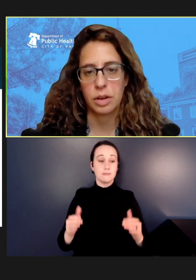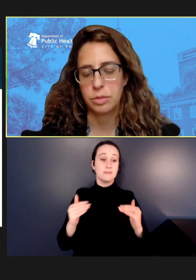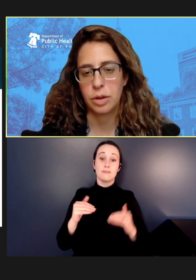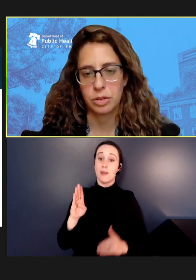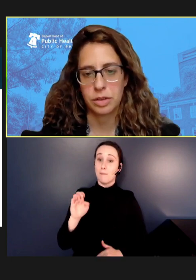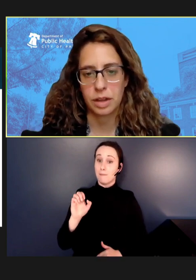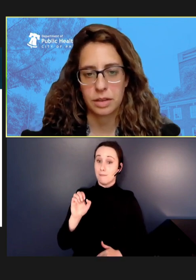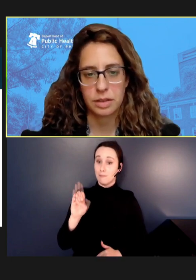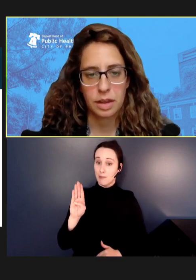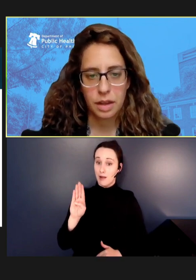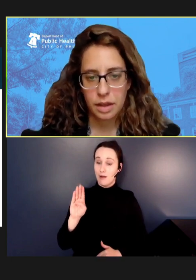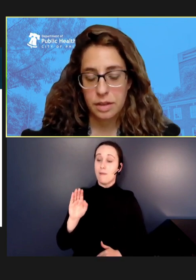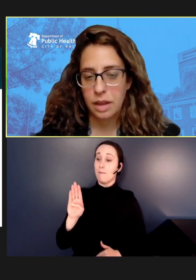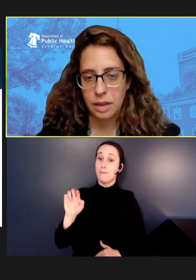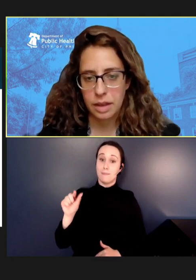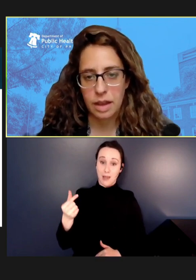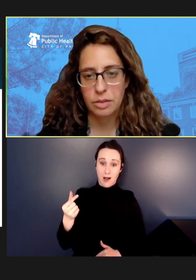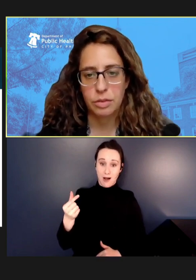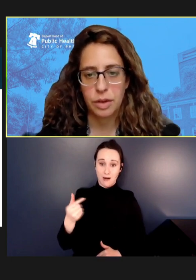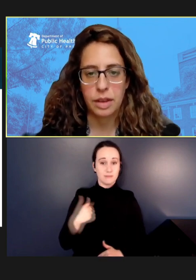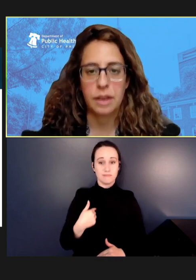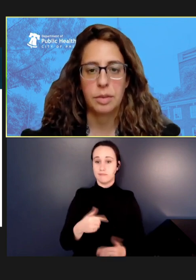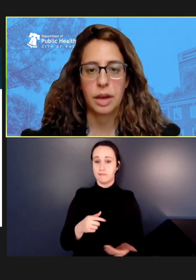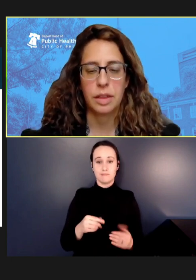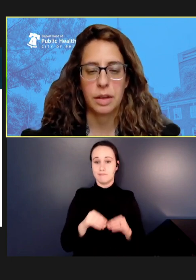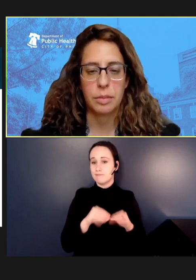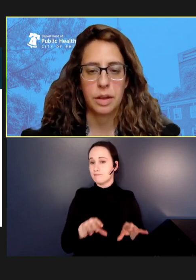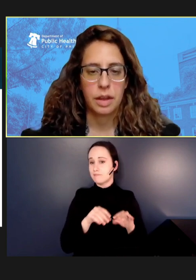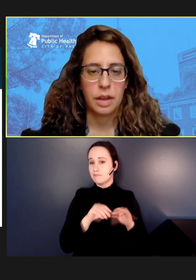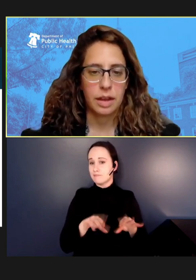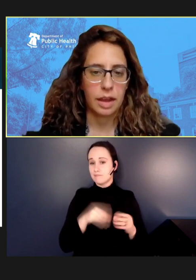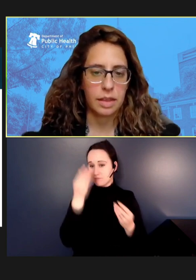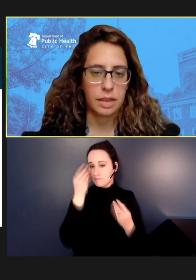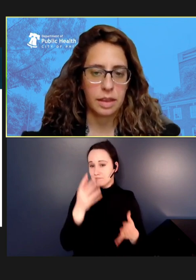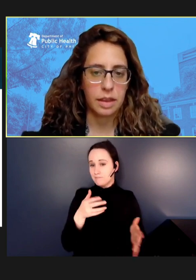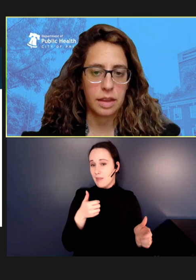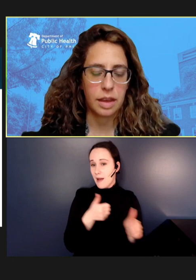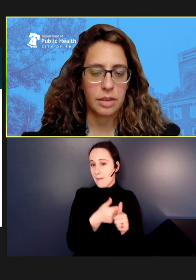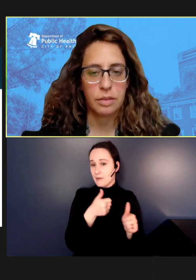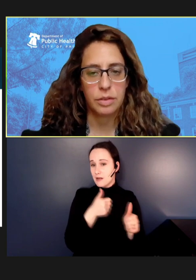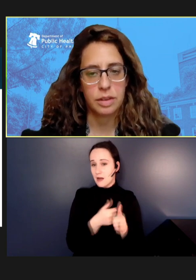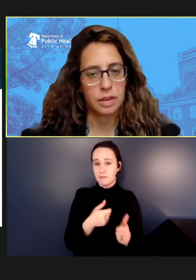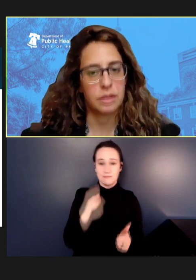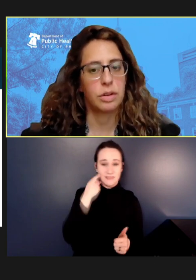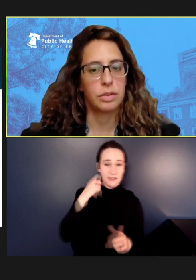exposure sites daily as we found out about them. Again, the healthcare facilities were